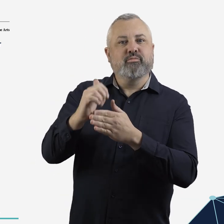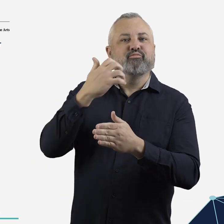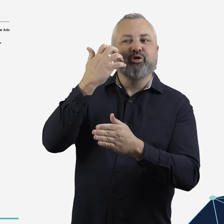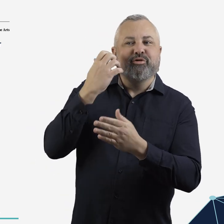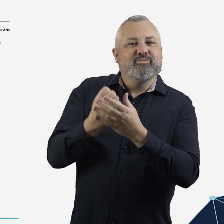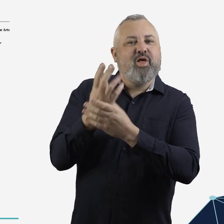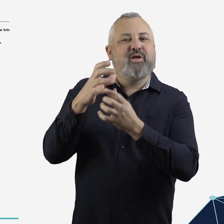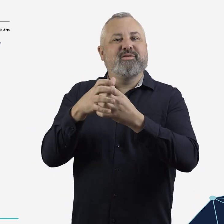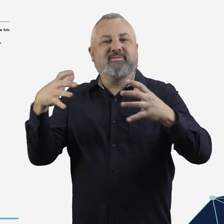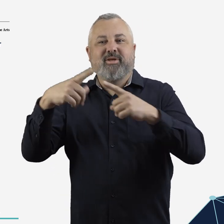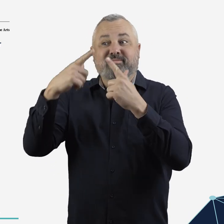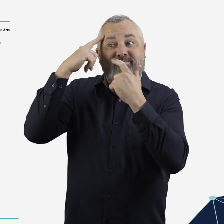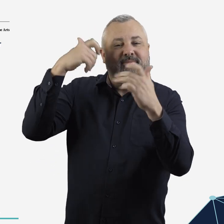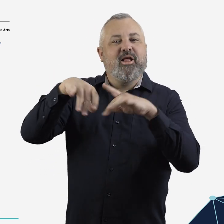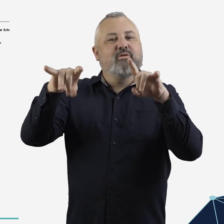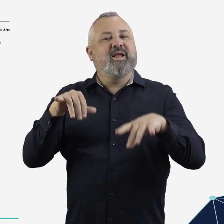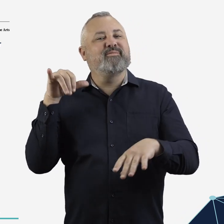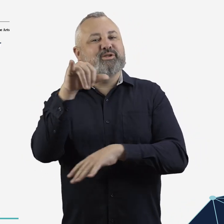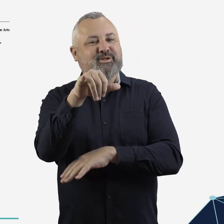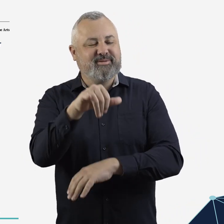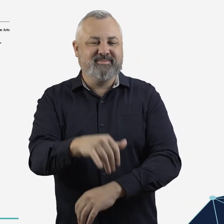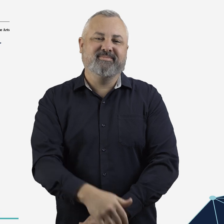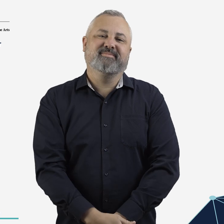next generation of growth and innovation across Australian aviation.